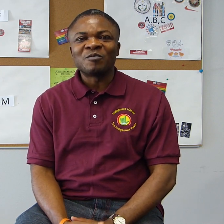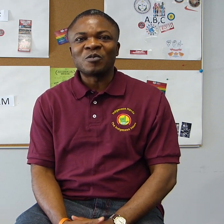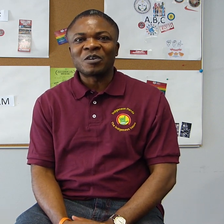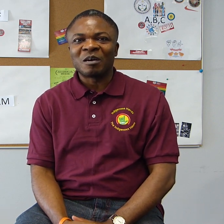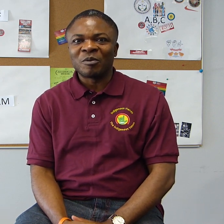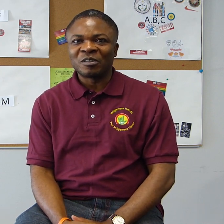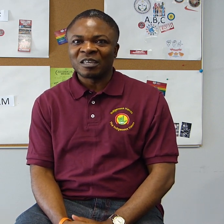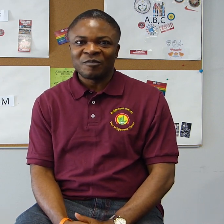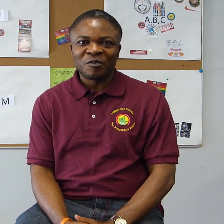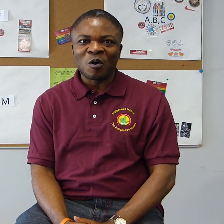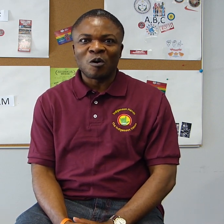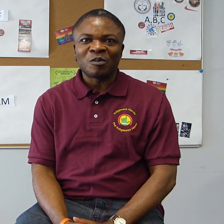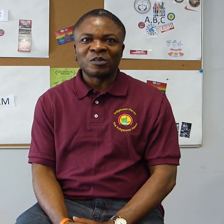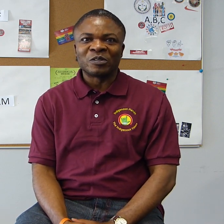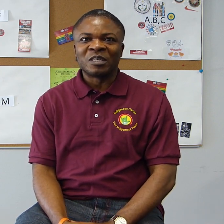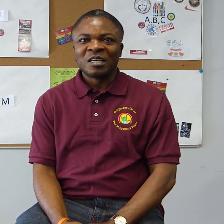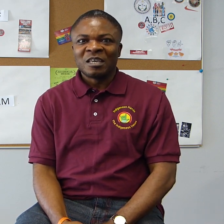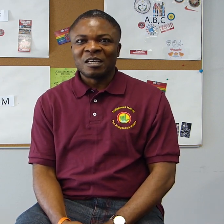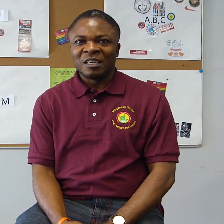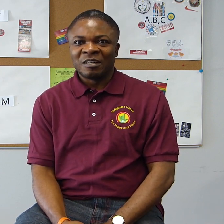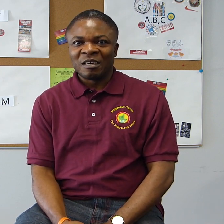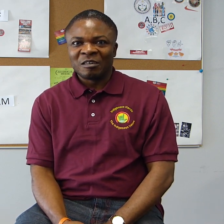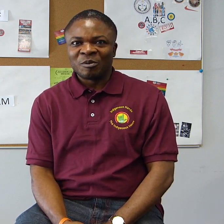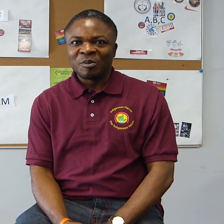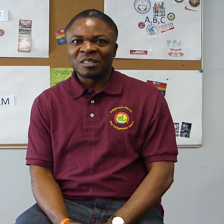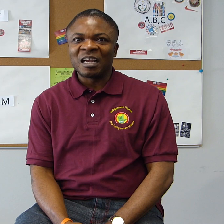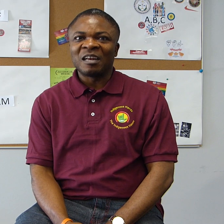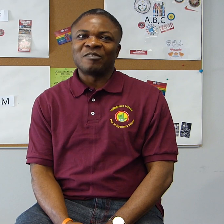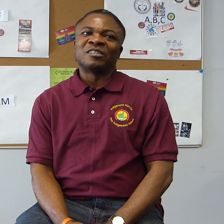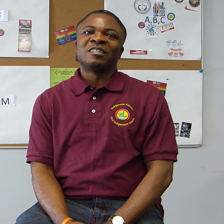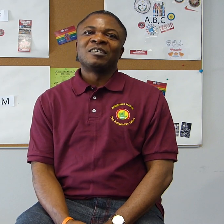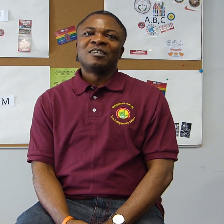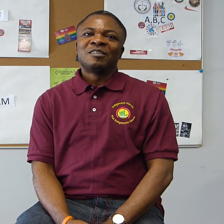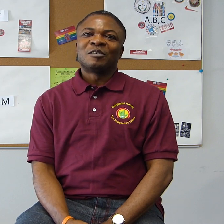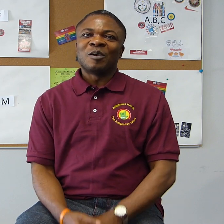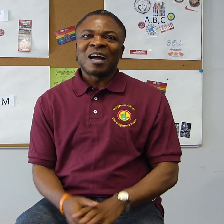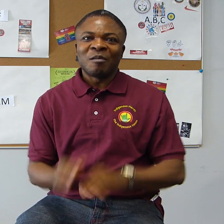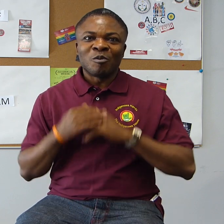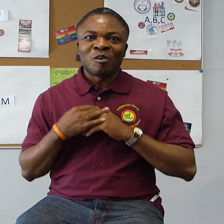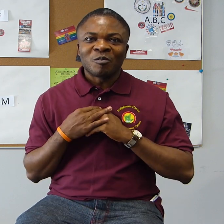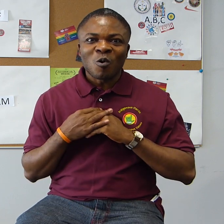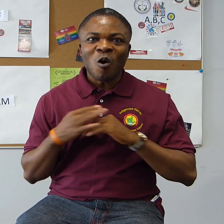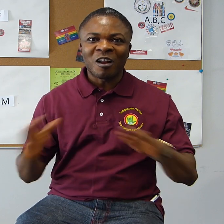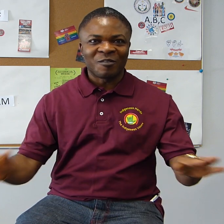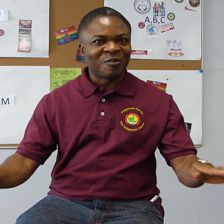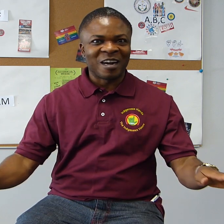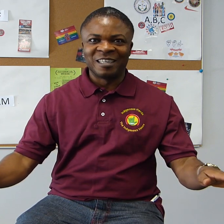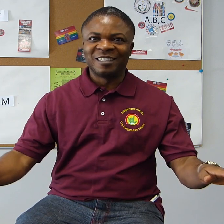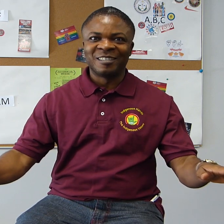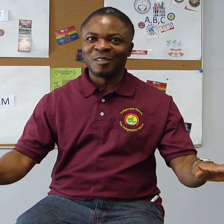work among a few others in Adamorobe Signed Language. So, I am not qualified to